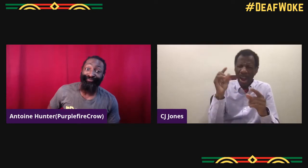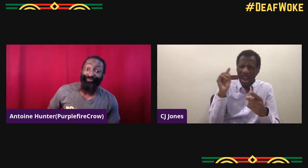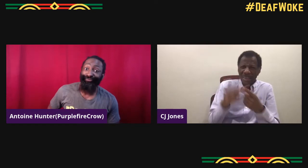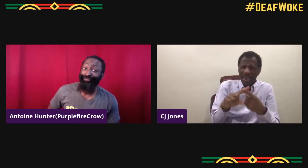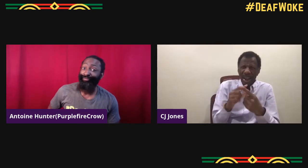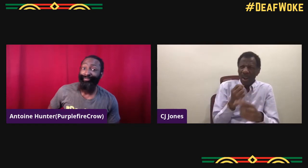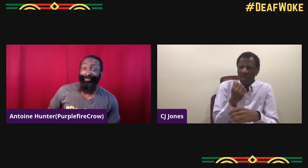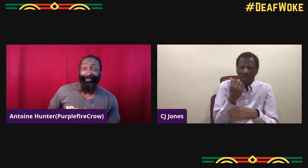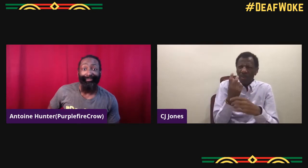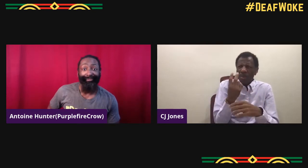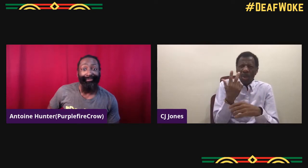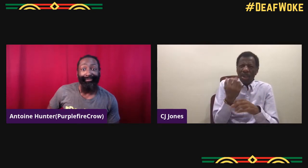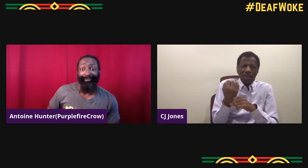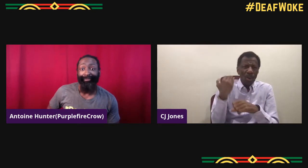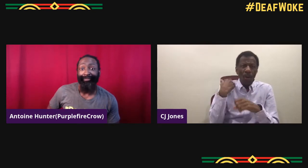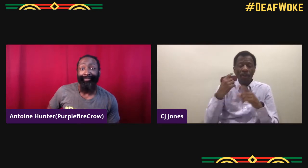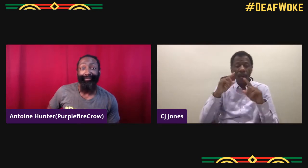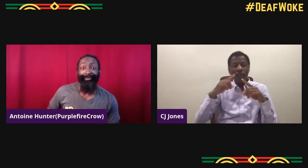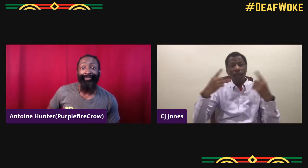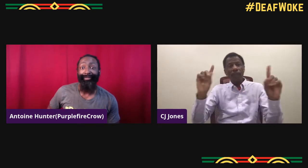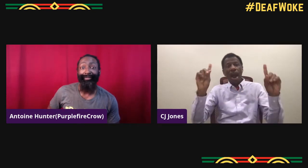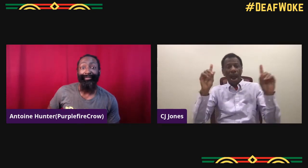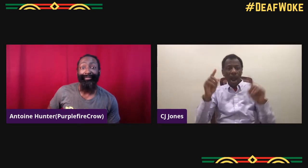Black roles, I have one that really didn't,